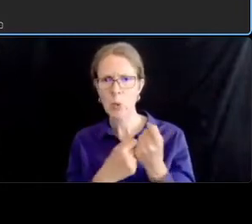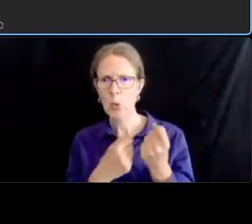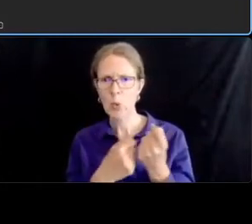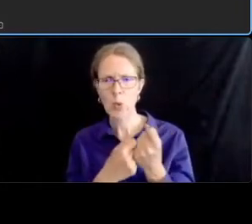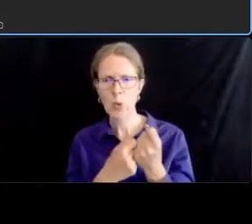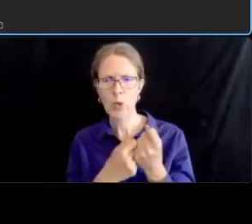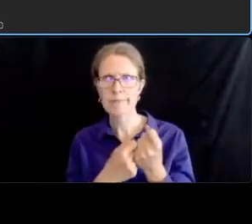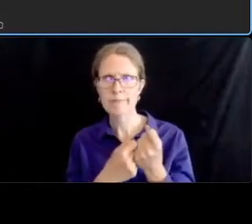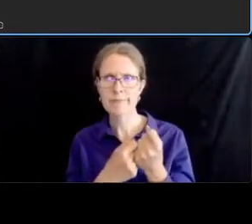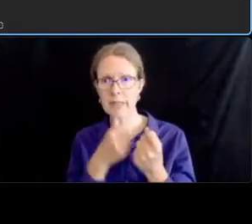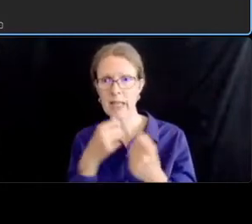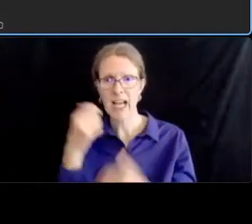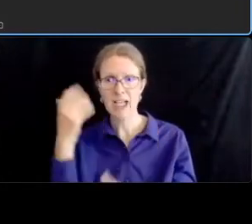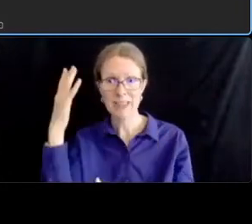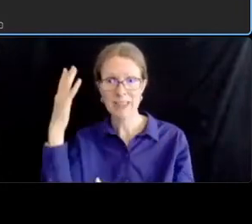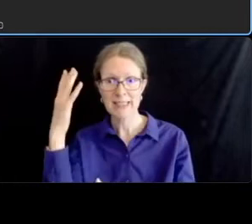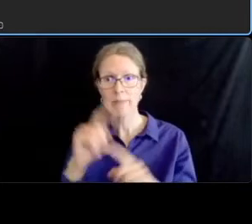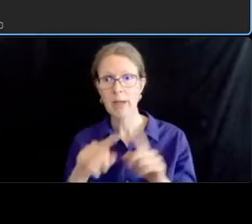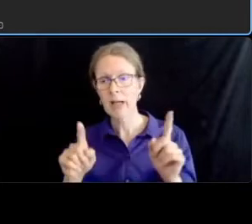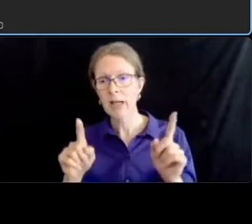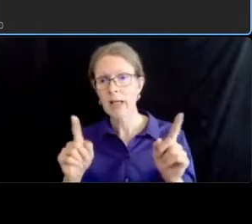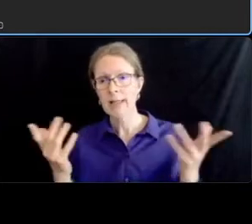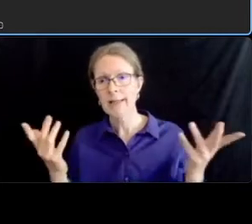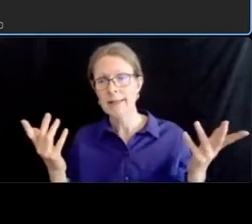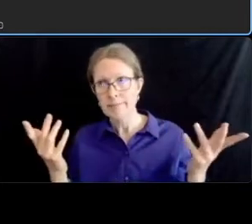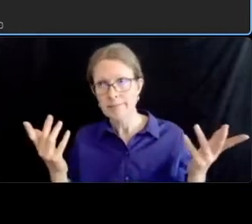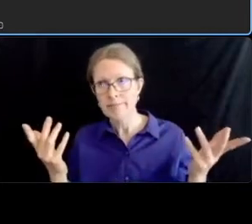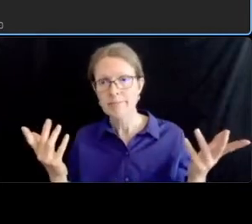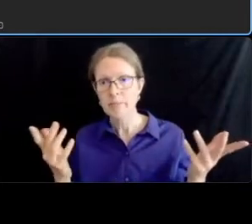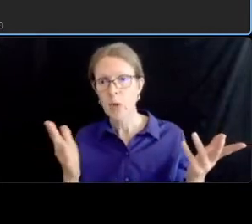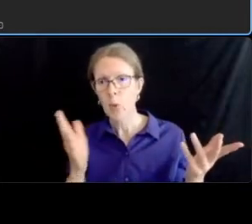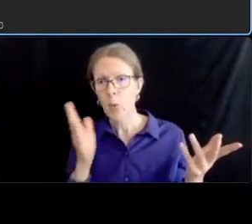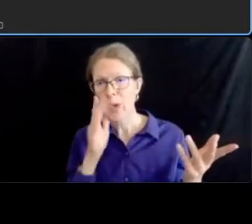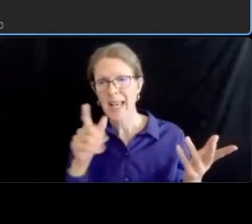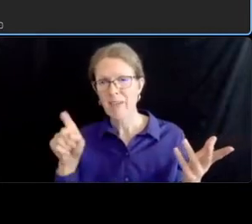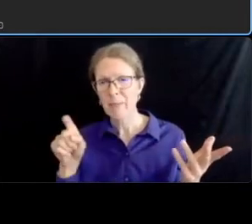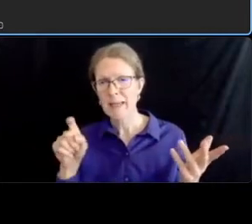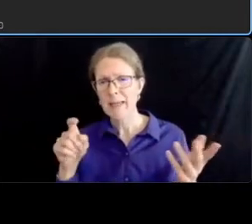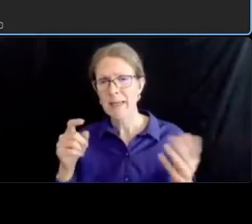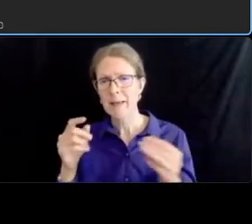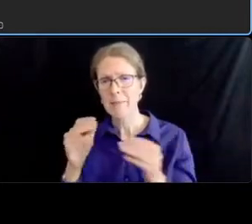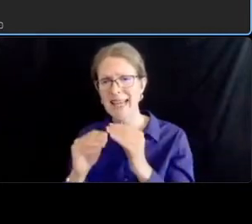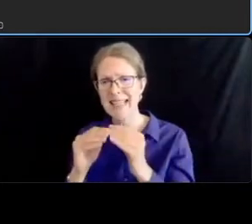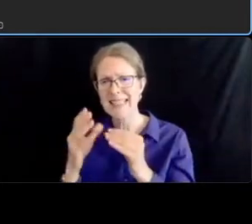discussion i would imagine they're going to be concrete there are only very few small spots